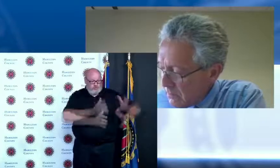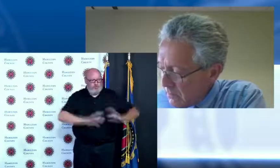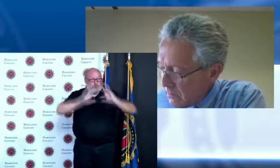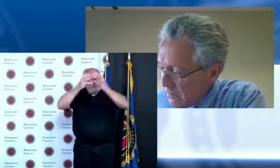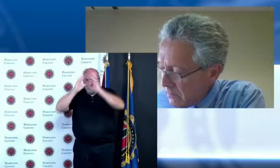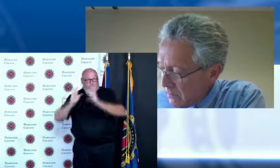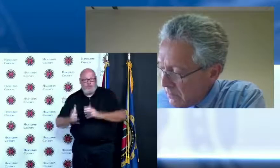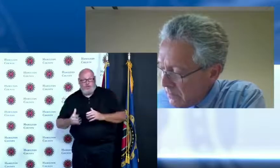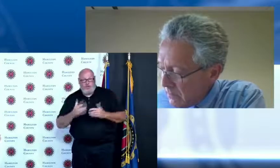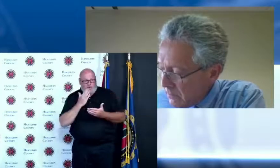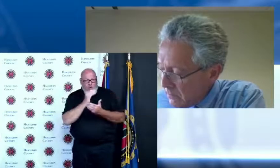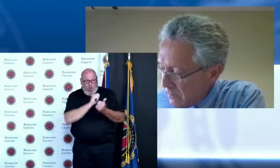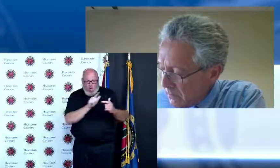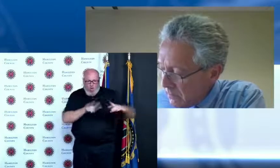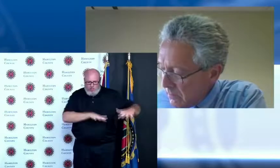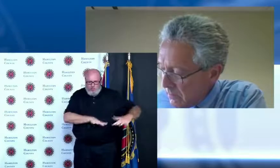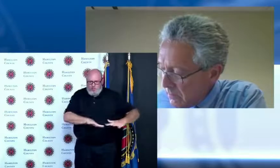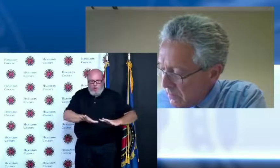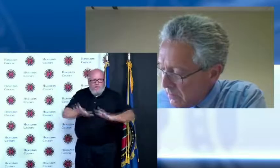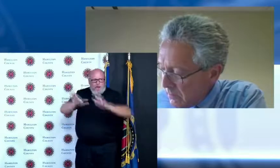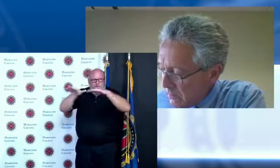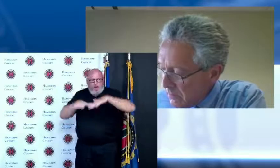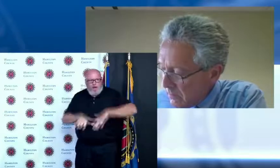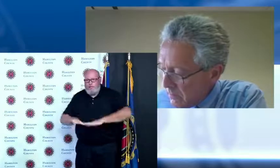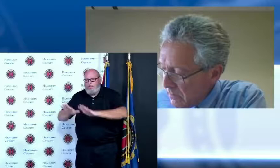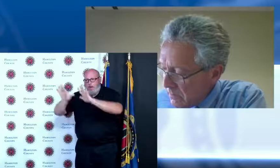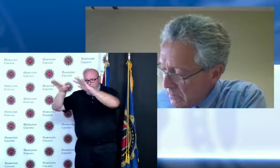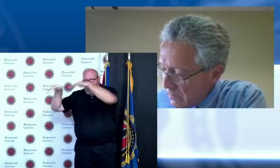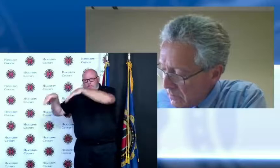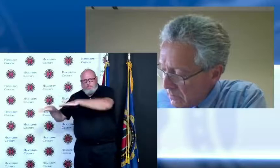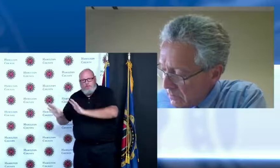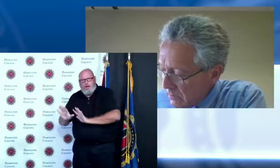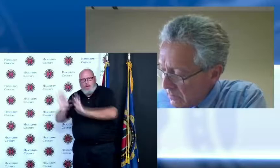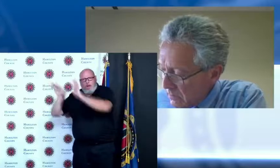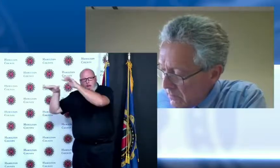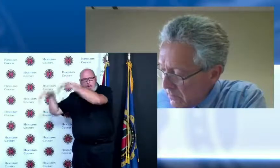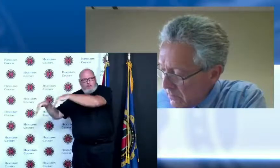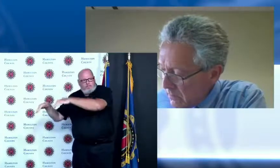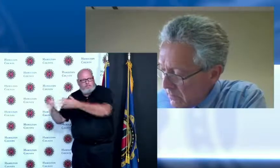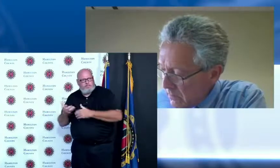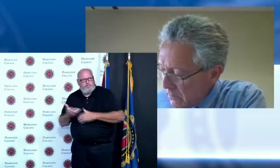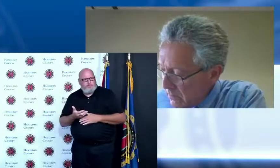they've never dipped none of them have and so we are continuing to vaccinate people might it take